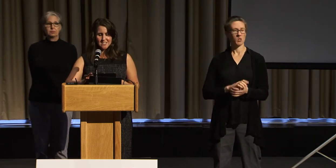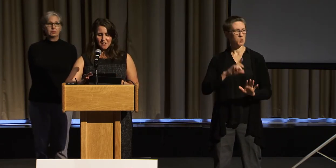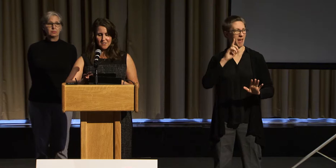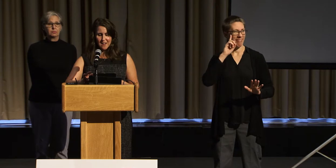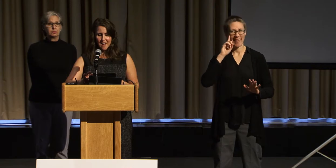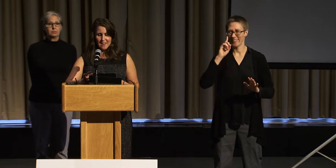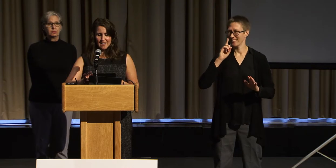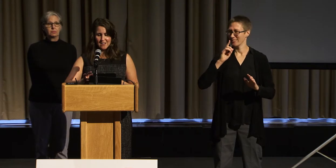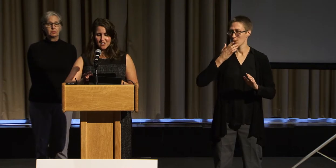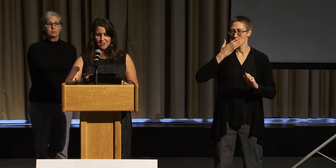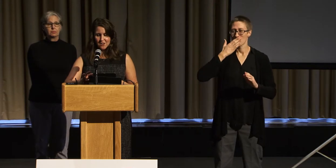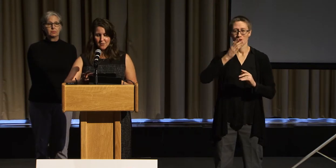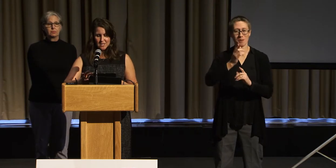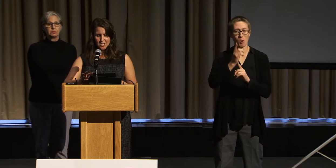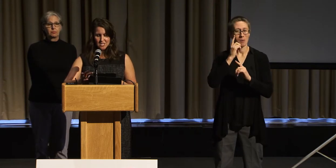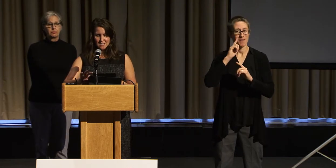so that I can answer your questions.